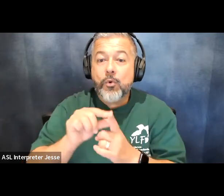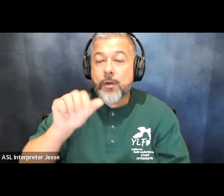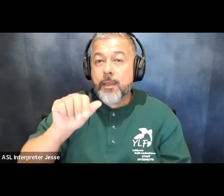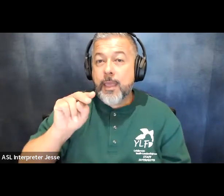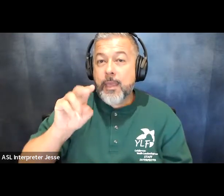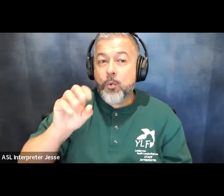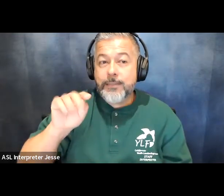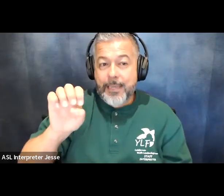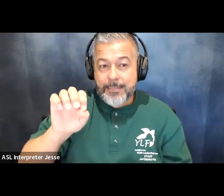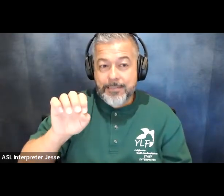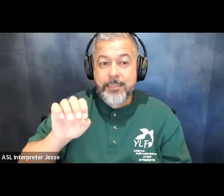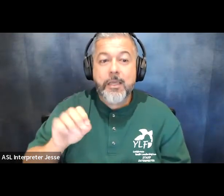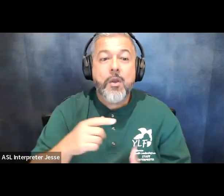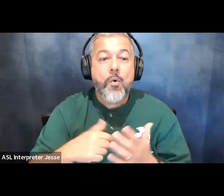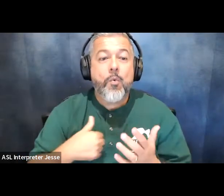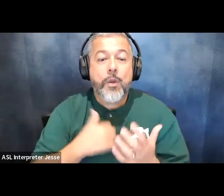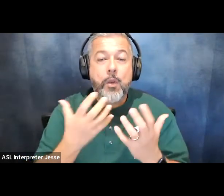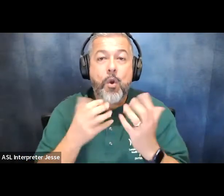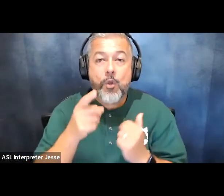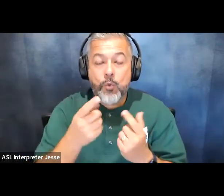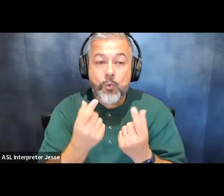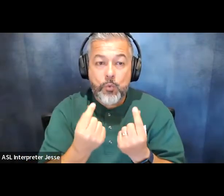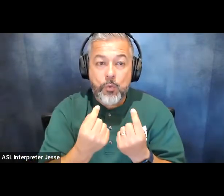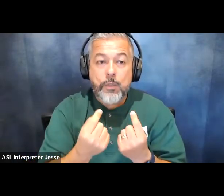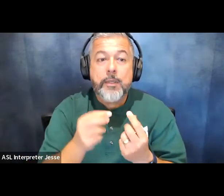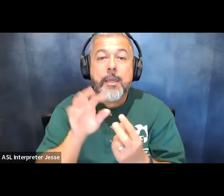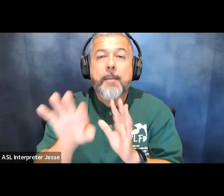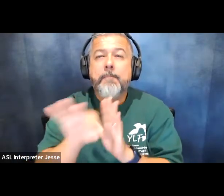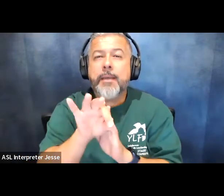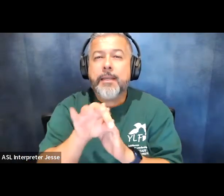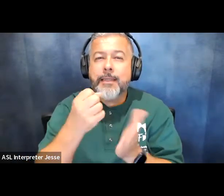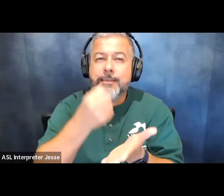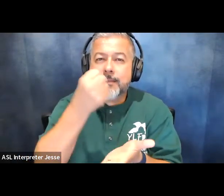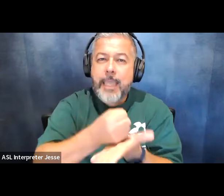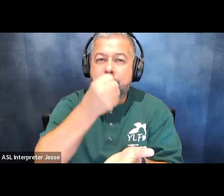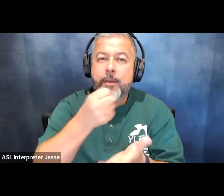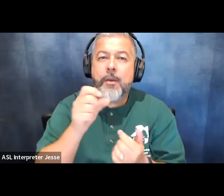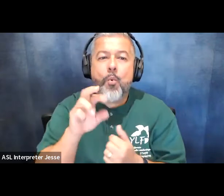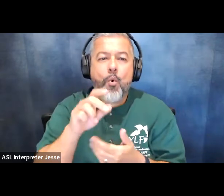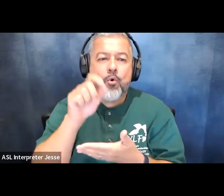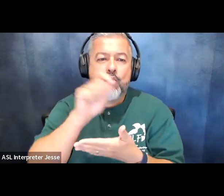what we would like you to do is to either pick a stamp or the drawing utensil i'm just going to